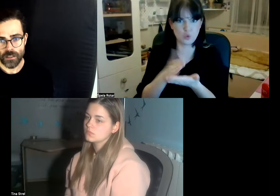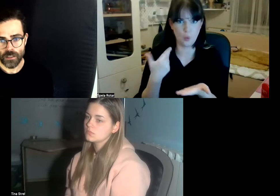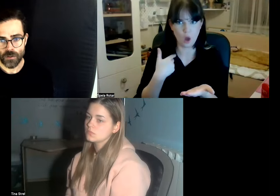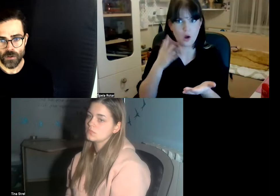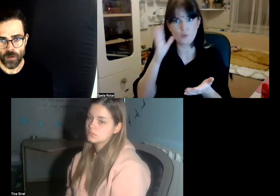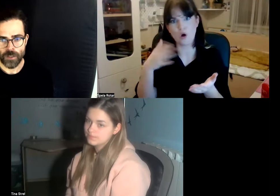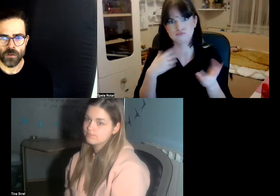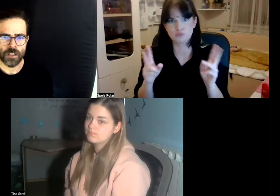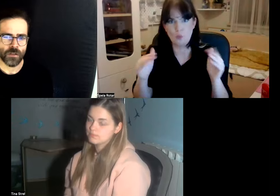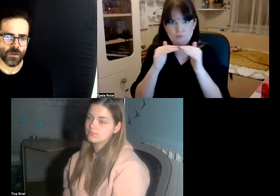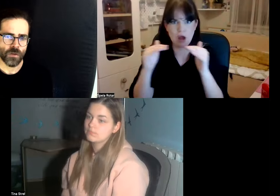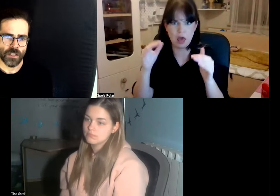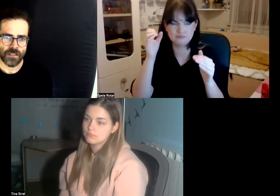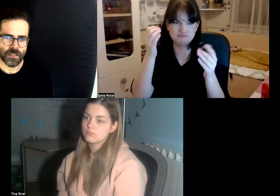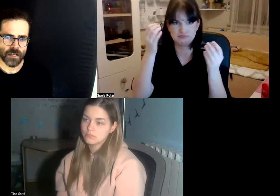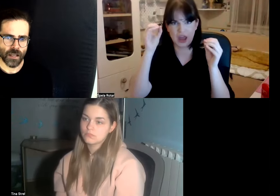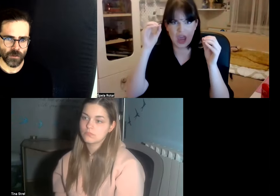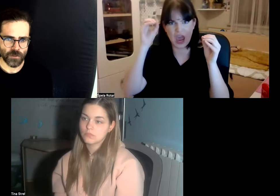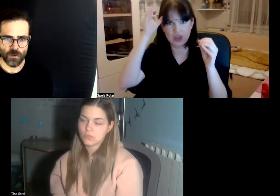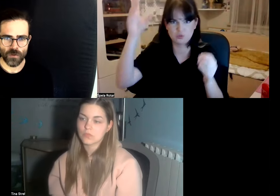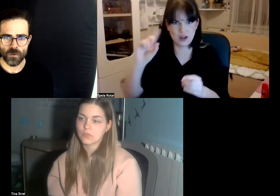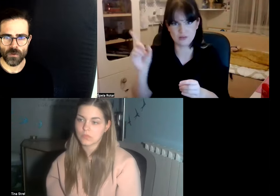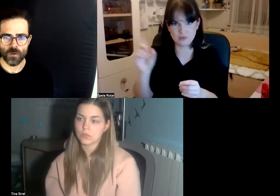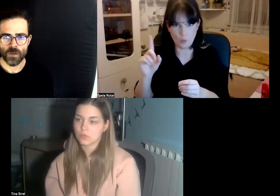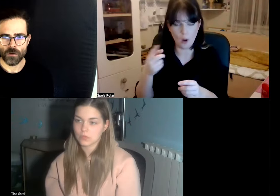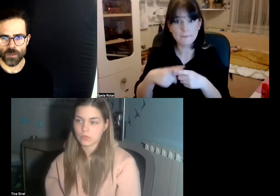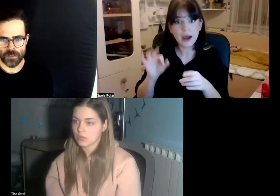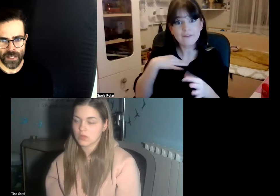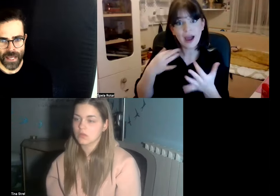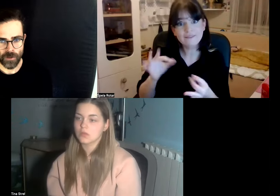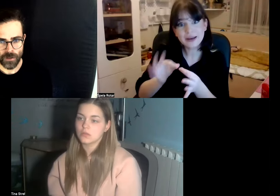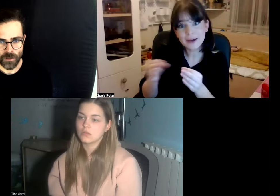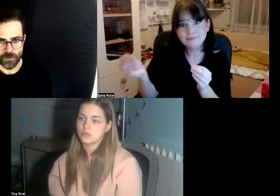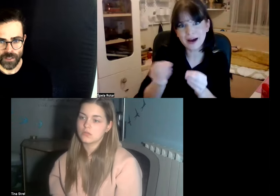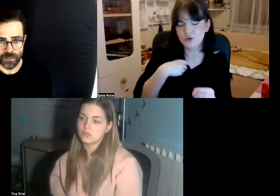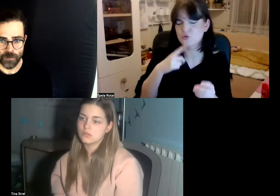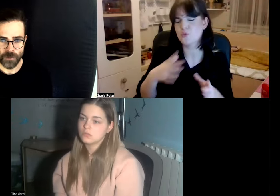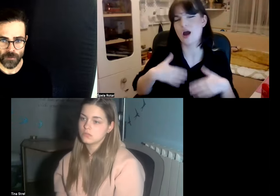I mean you don't need to study same language to reach the level of an interpreter